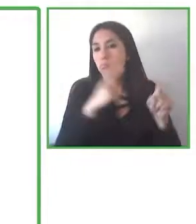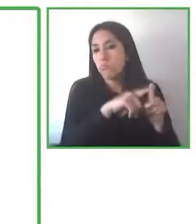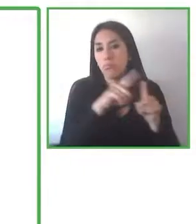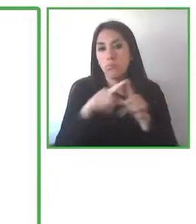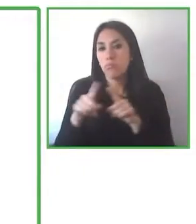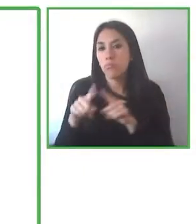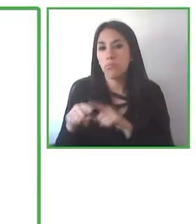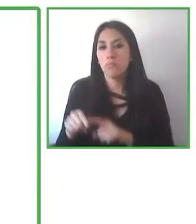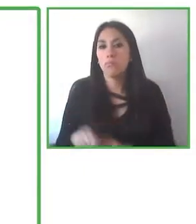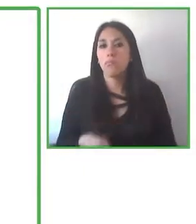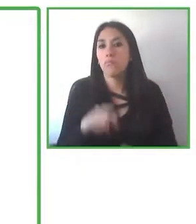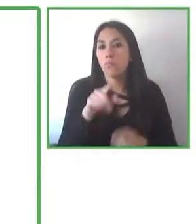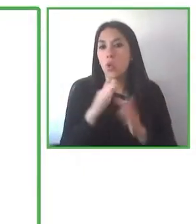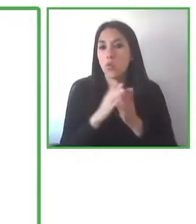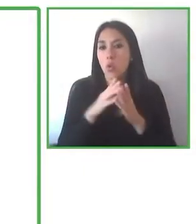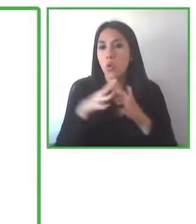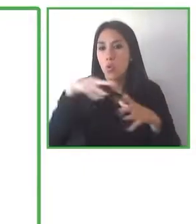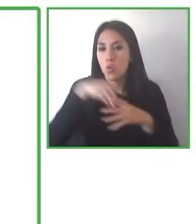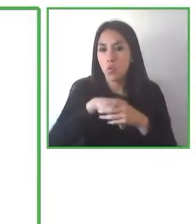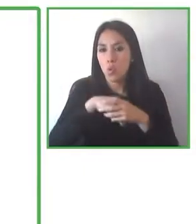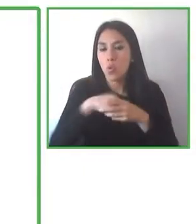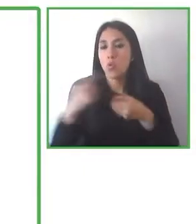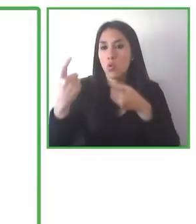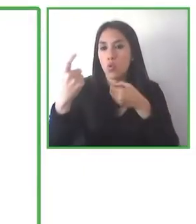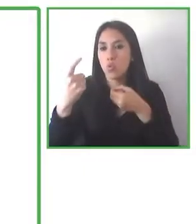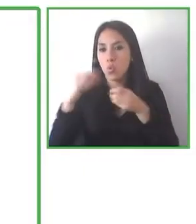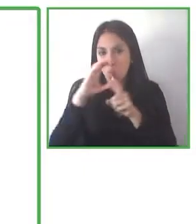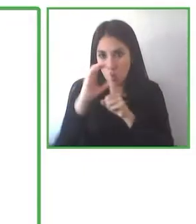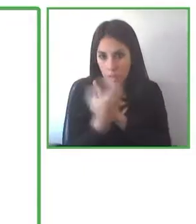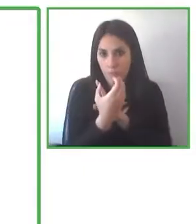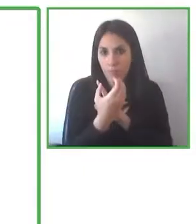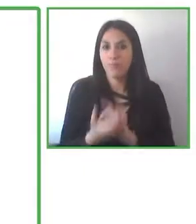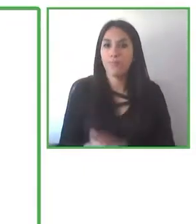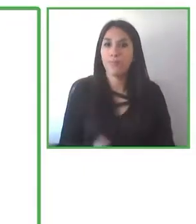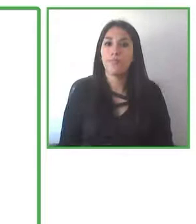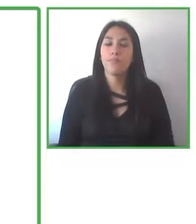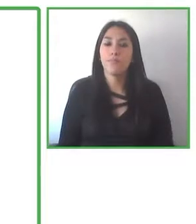for download and they've been made available through different partners and social media.